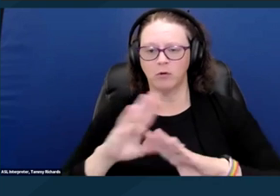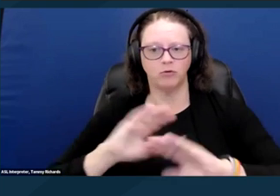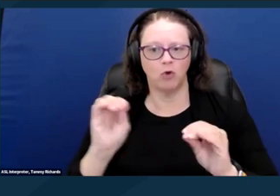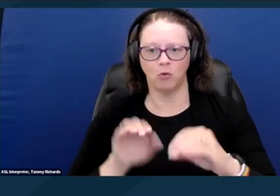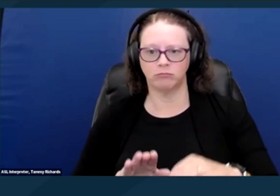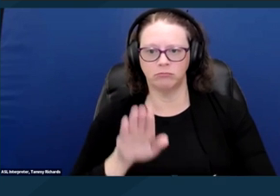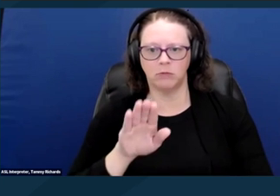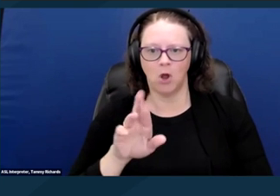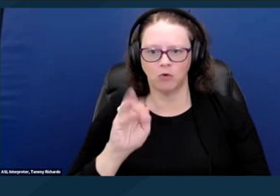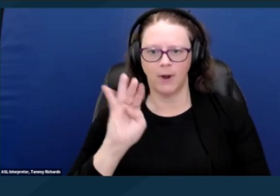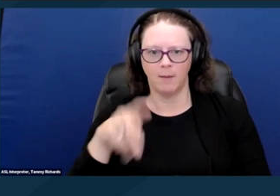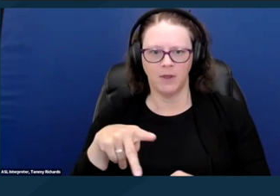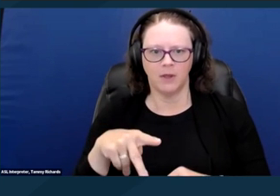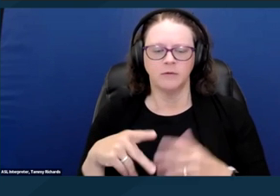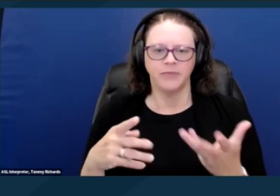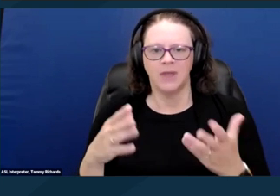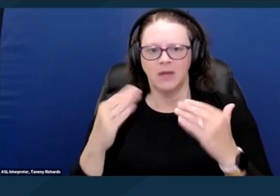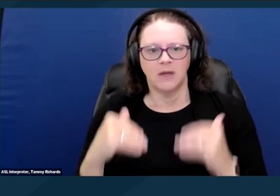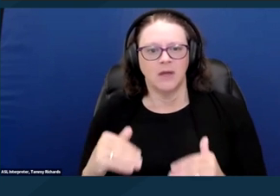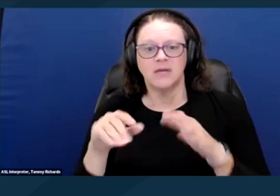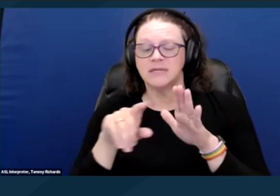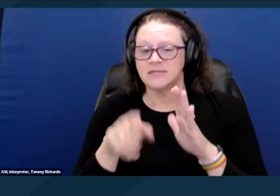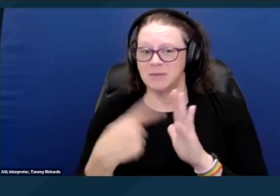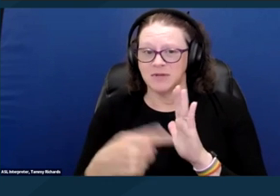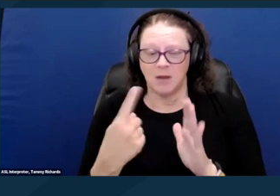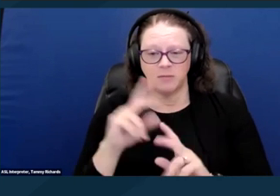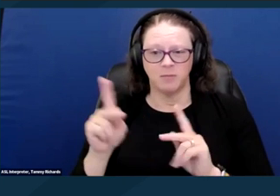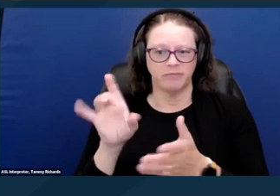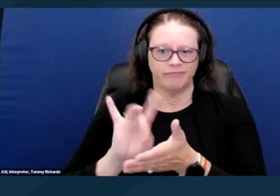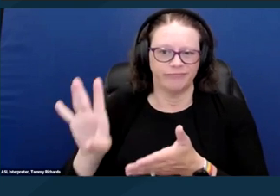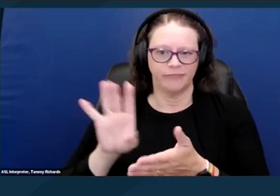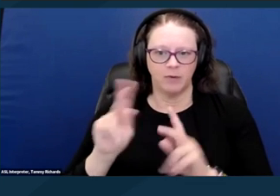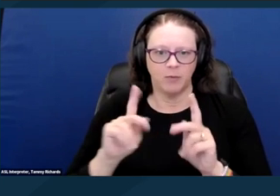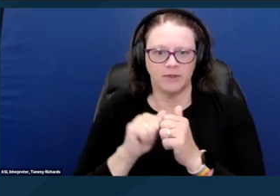due to paternalistic views or stigmas, and harassment based on disability.